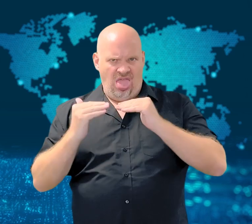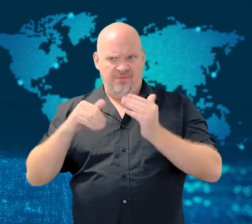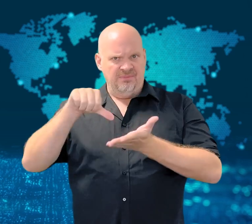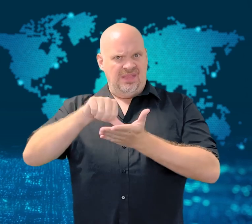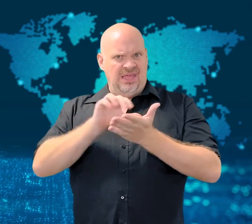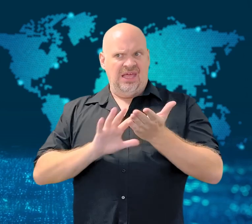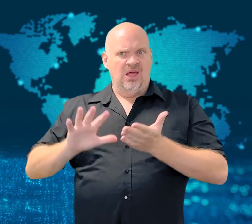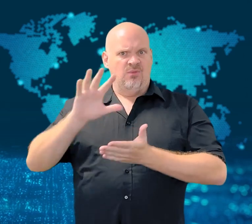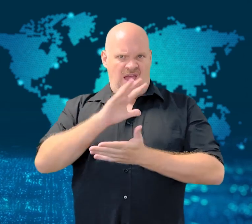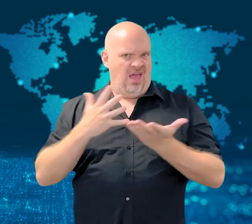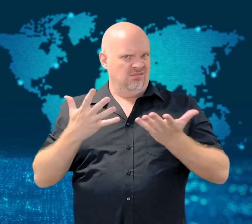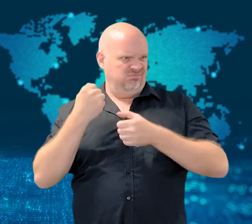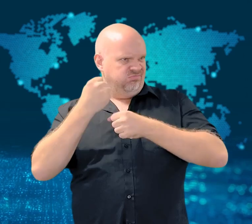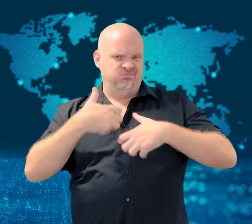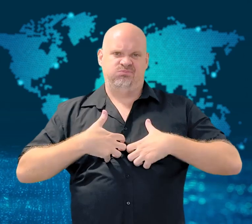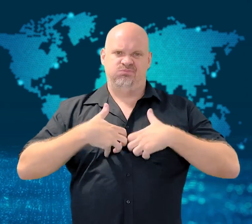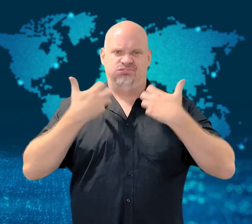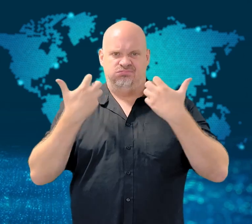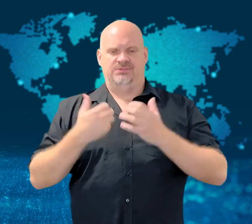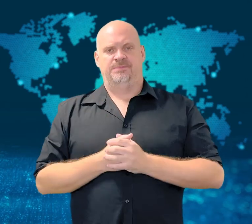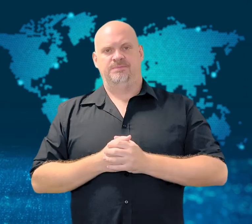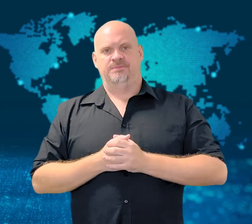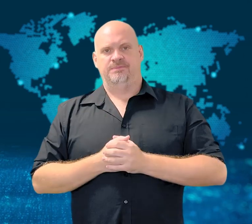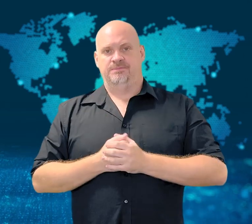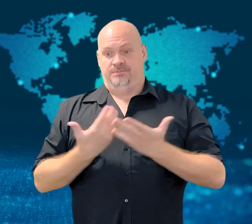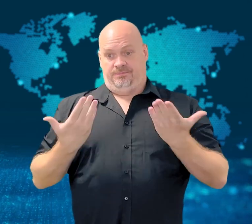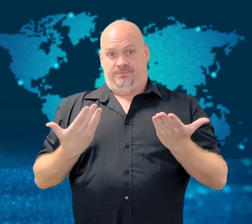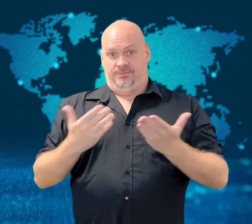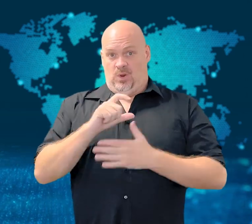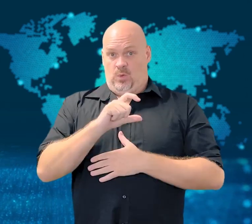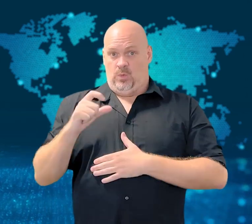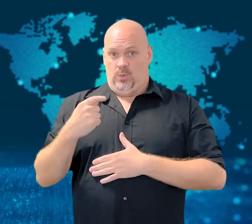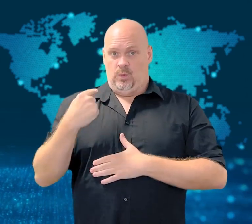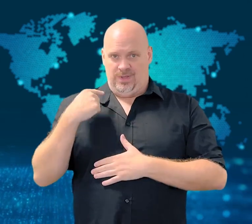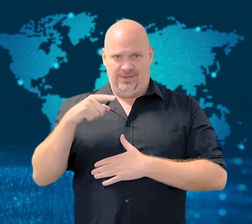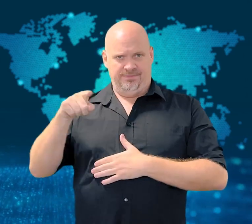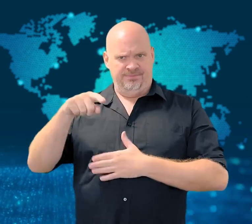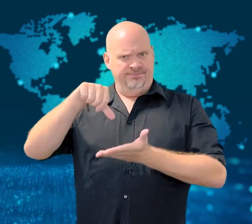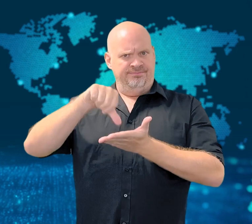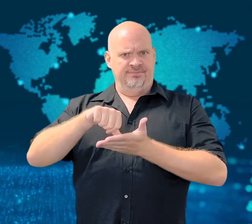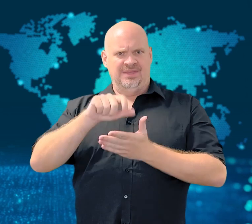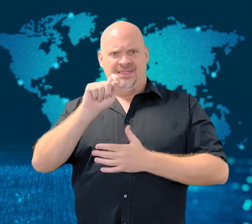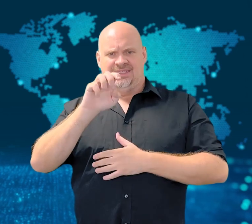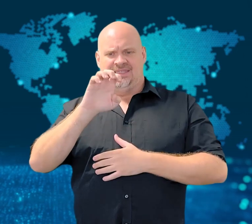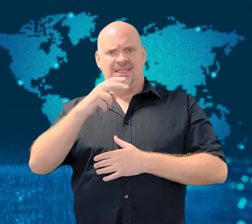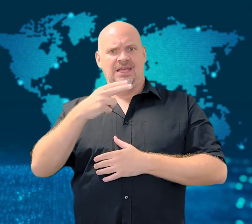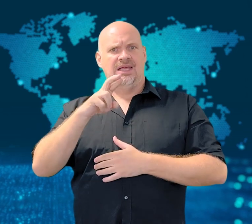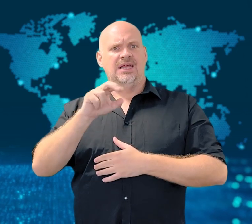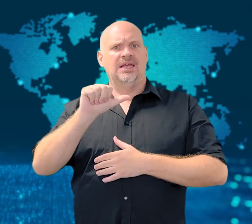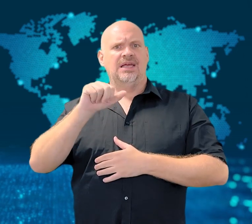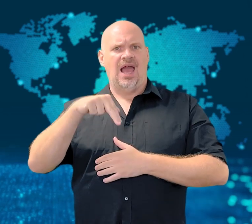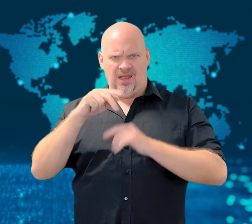including economic, civil rights, and ethnic grievances across Iran.